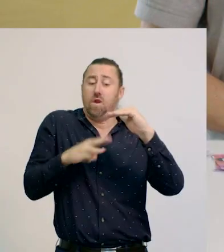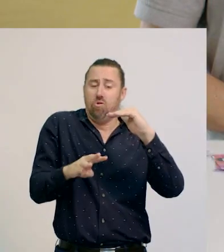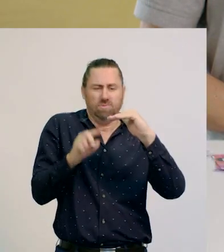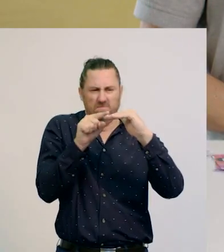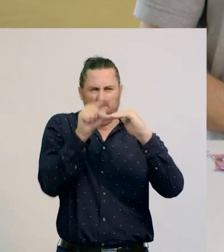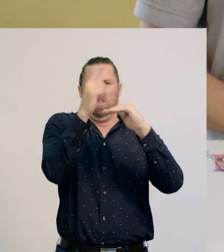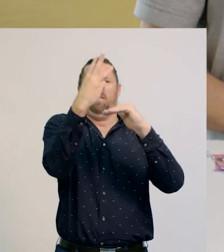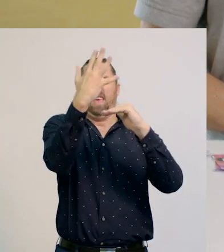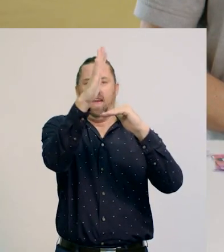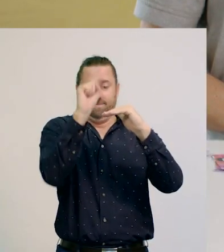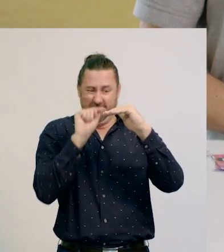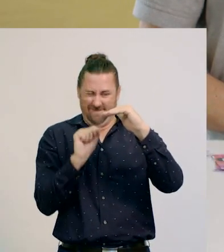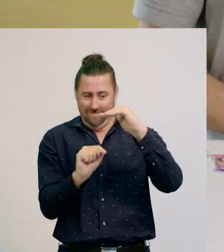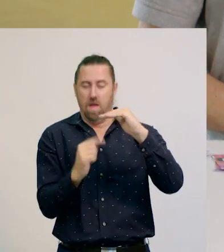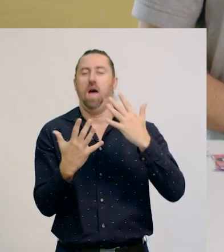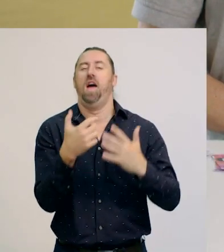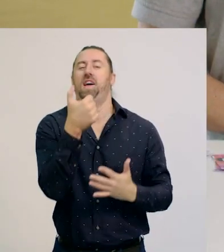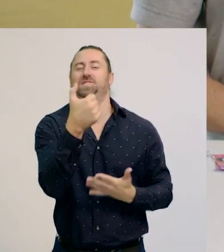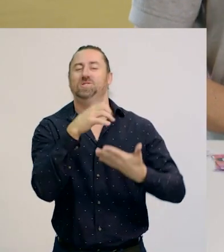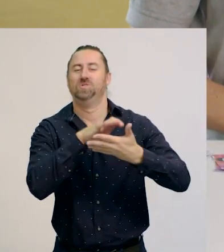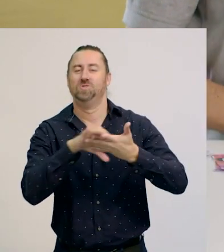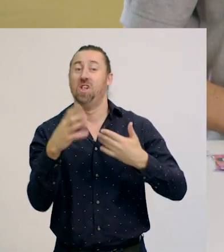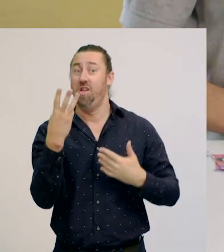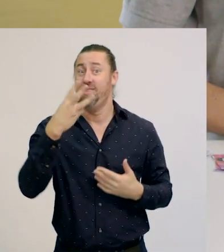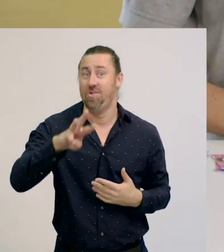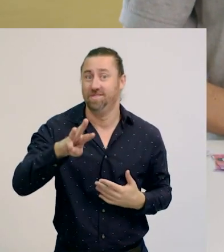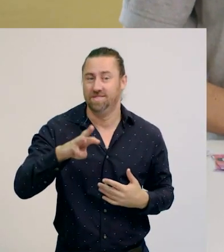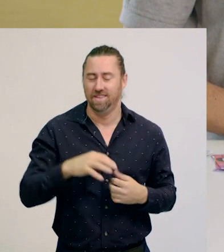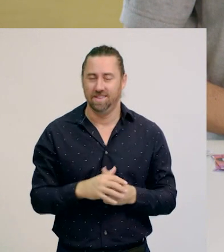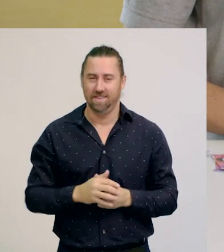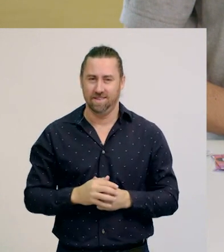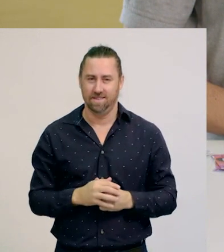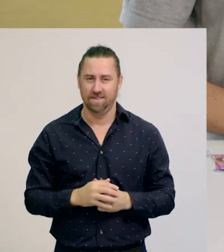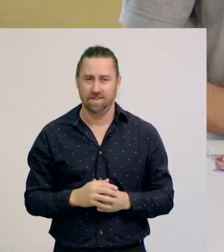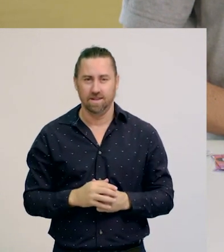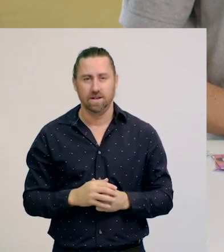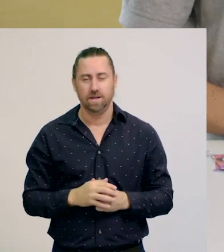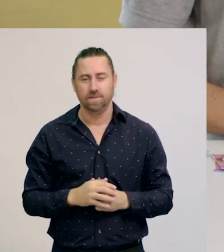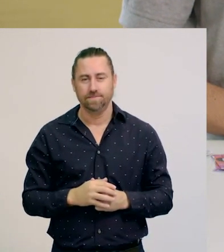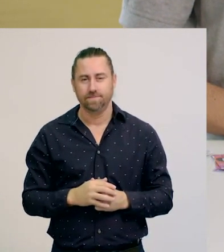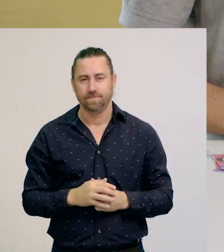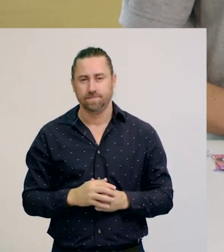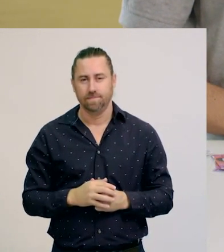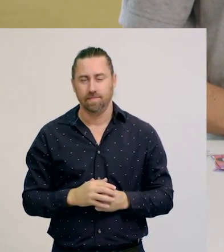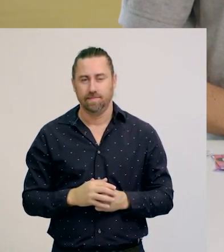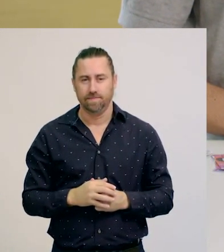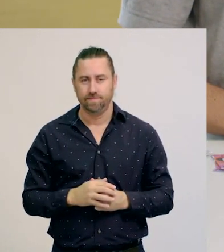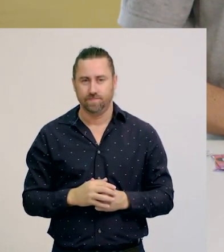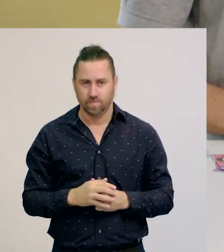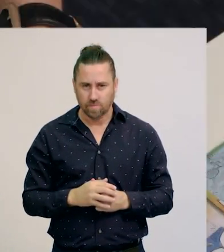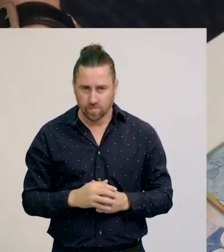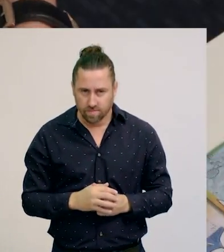So I need to pay $6.30.